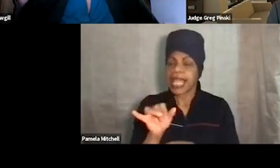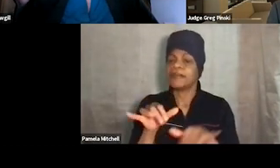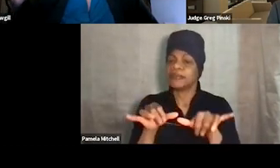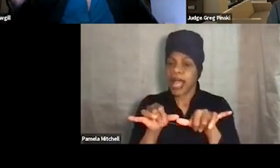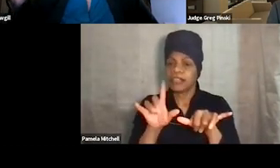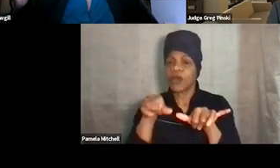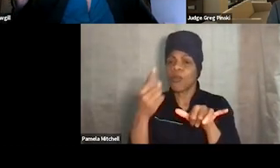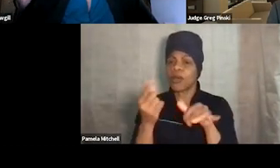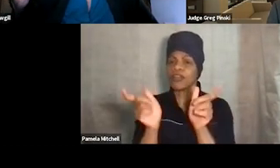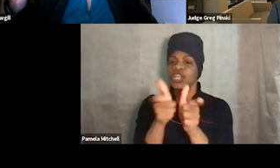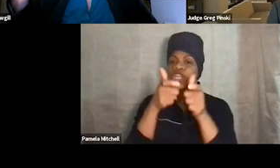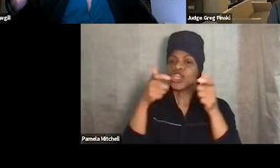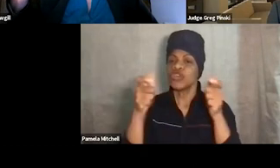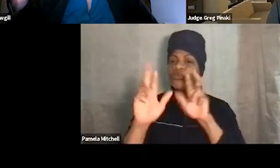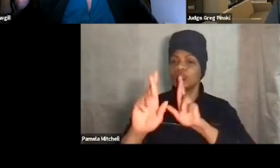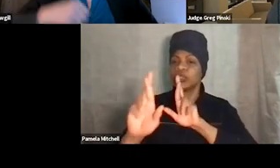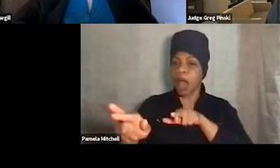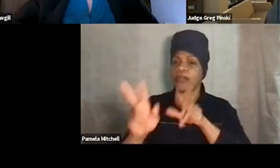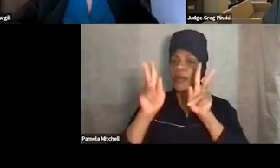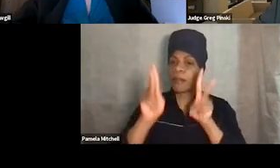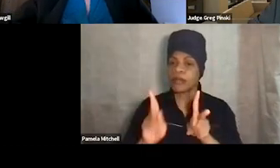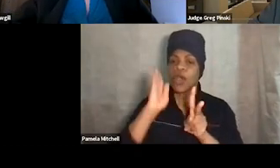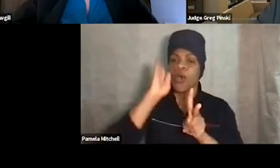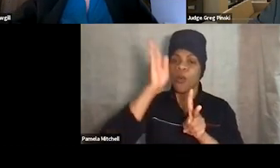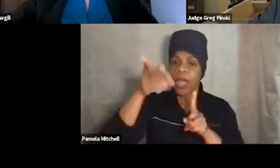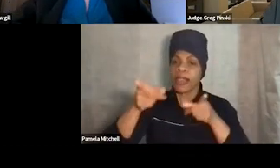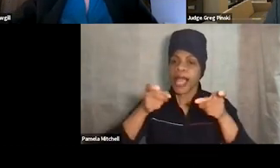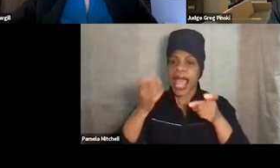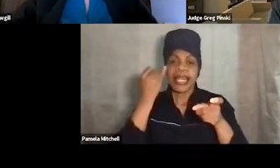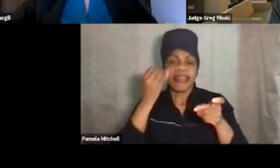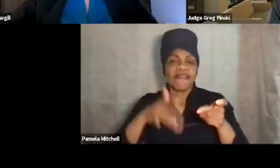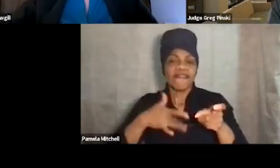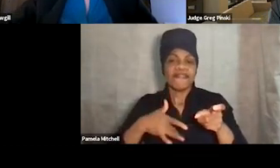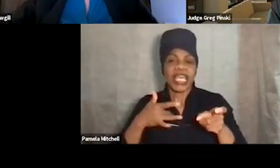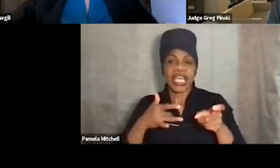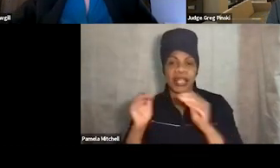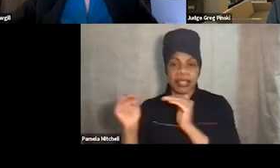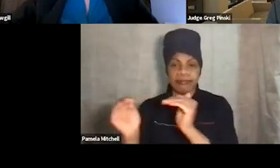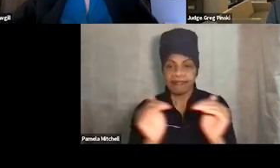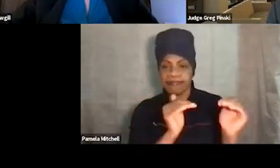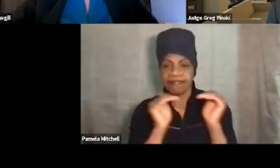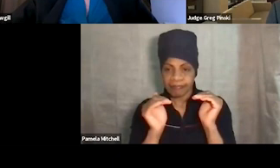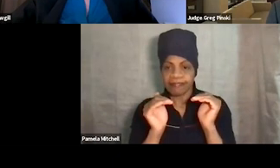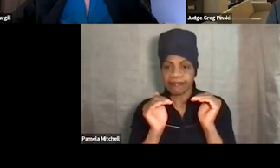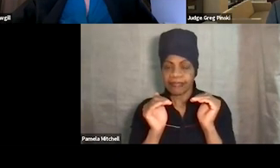that they will handle it if they think that they're being treated fairly. Consistent. We're always responding and we always know what their behavior is.